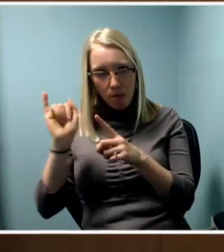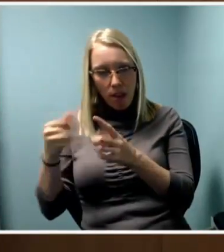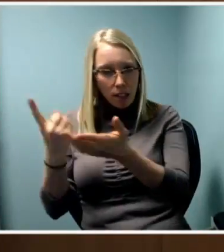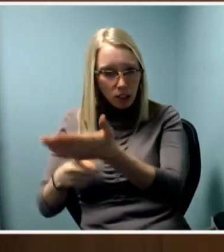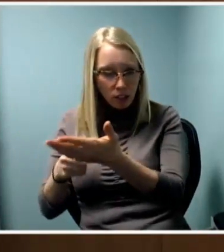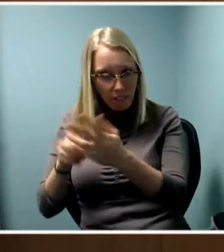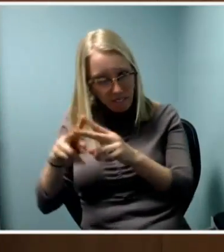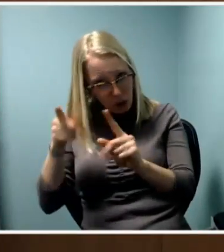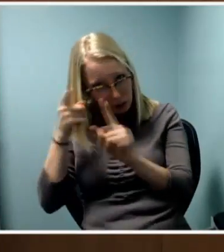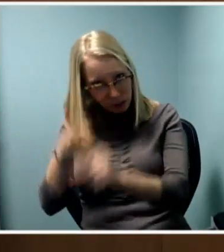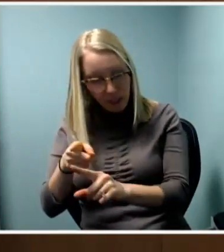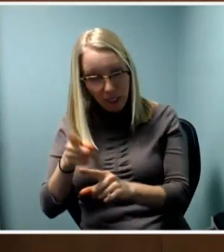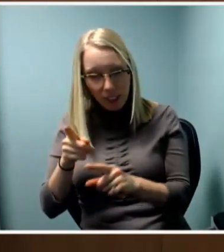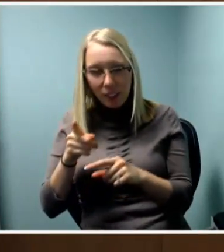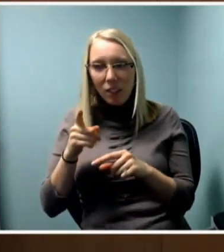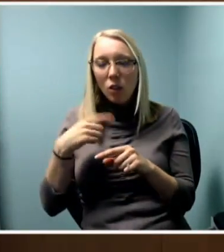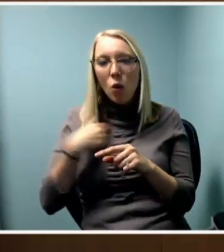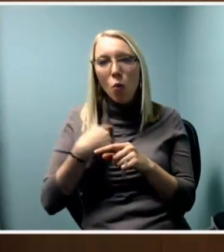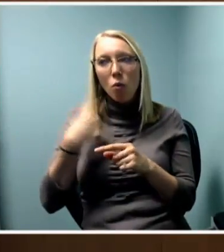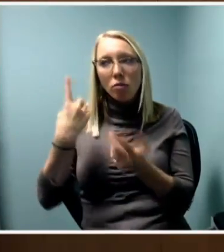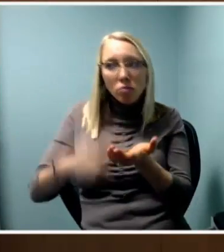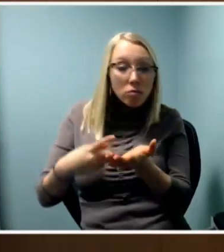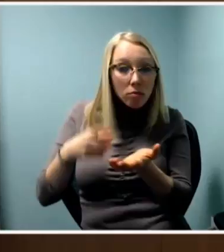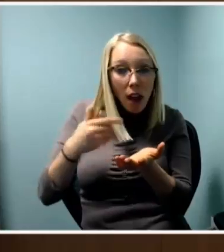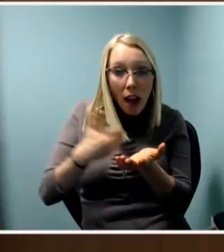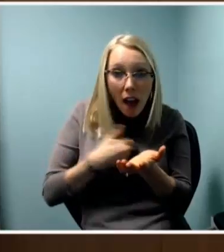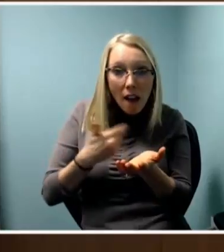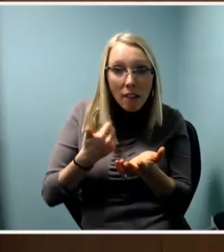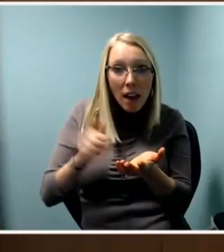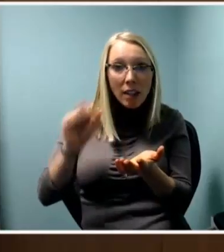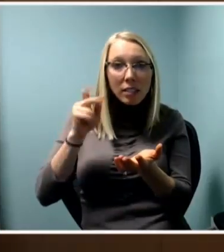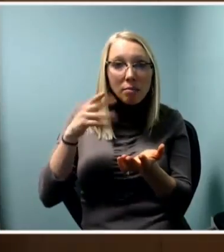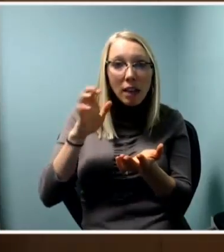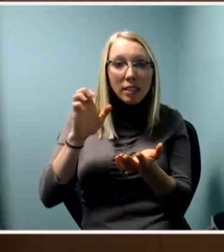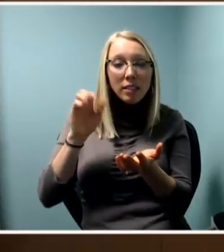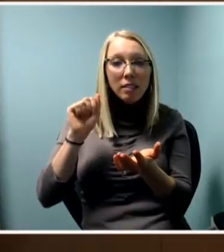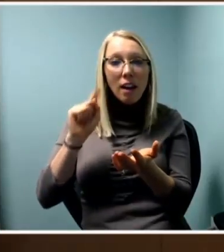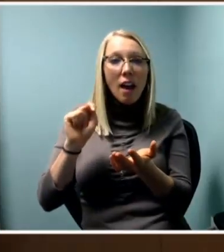is to think about is there space at the StageSource conference-- Hi Julie. Is there space at the StageSource conference